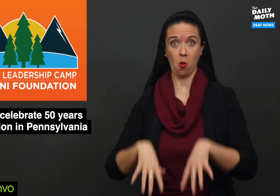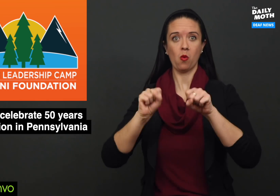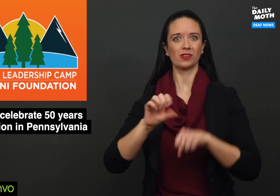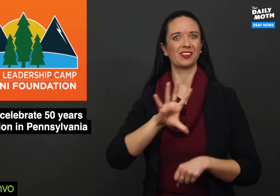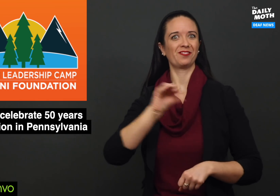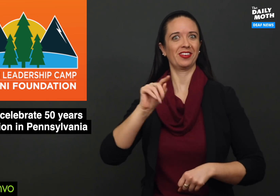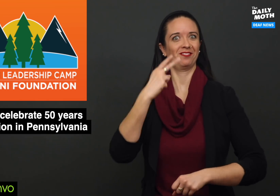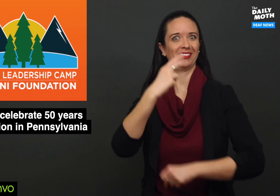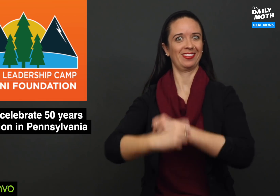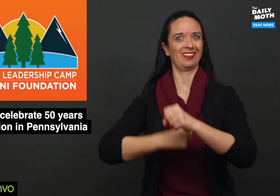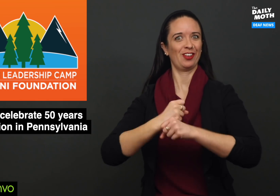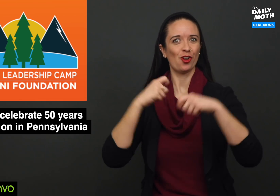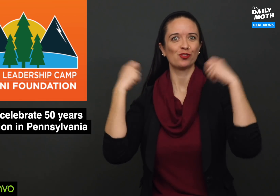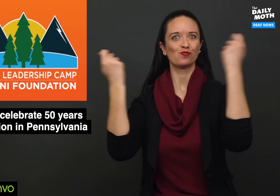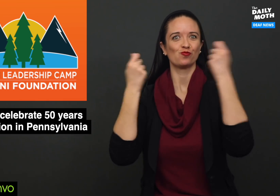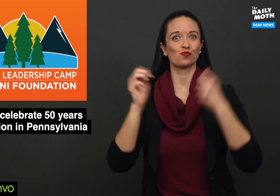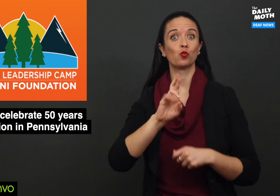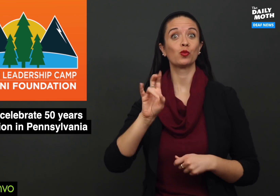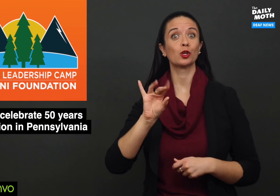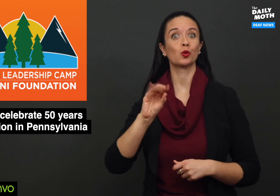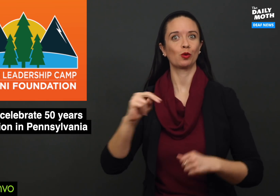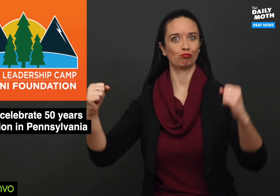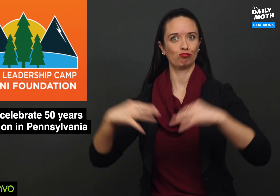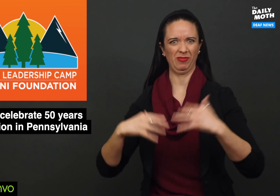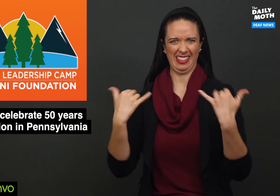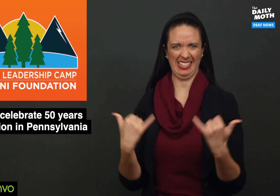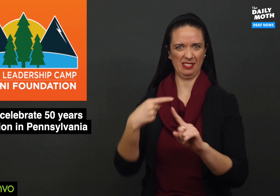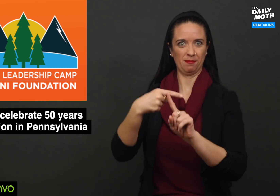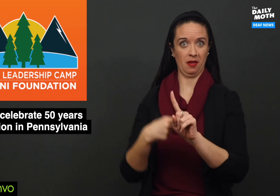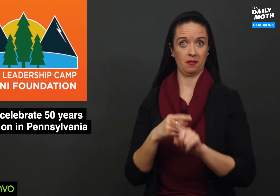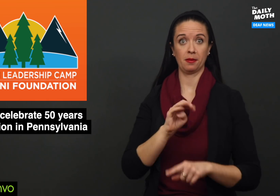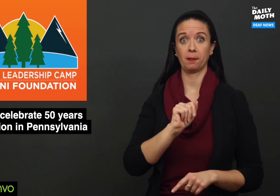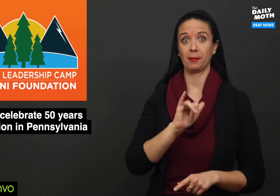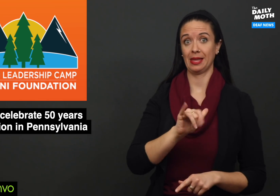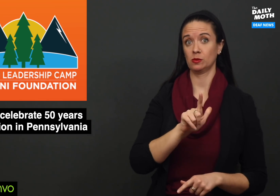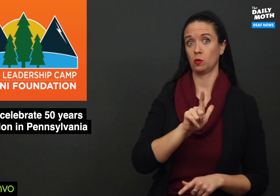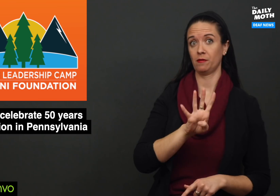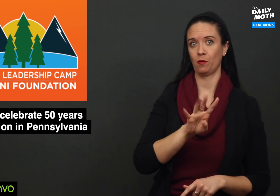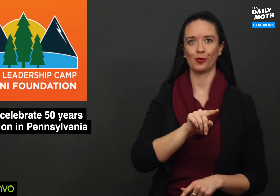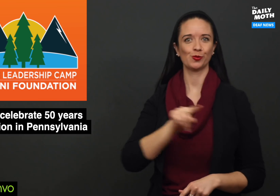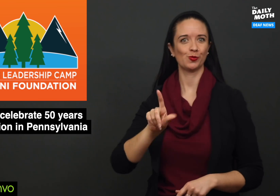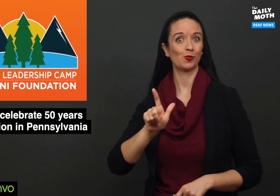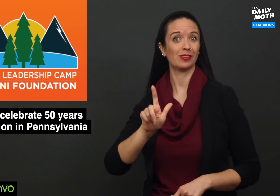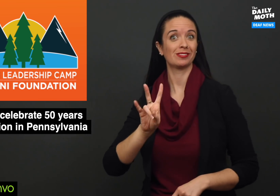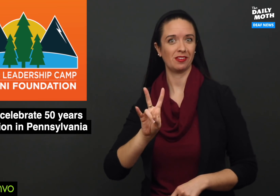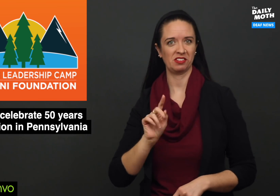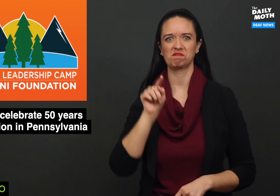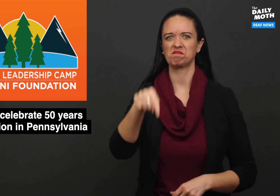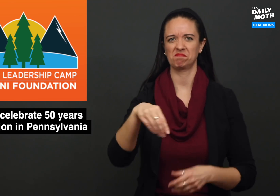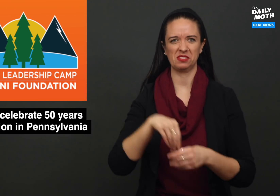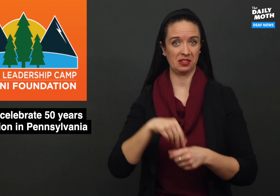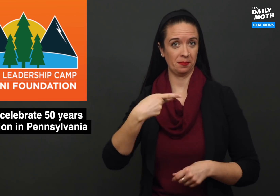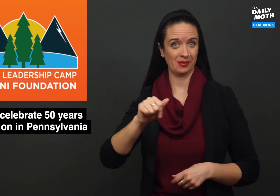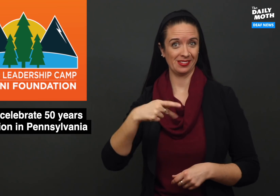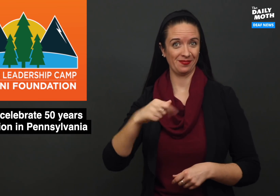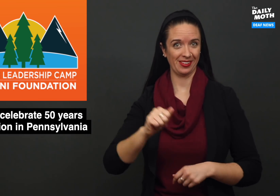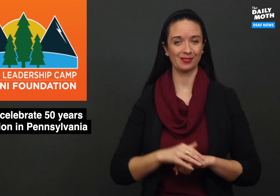a 50th year reunion this month from May 24th to 27th in Pennsylvania.